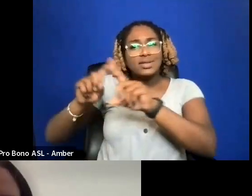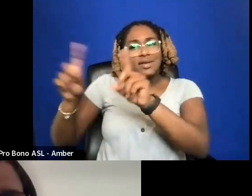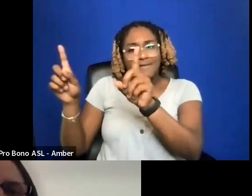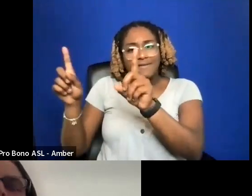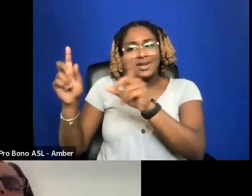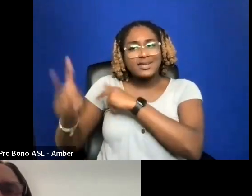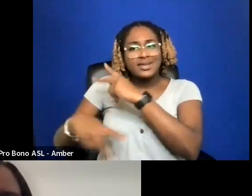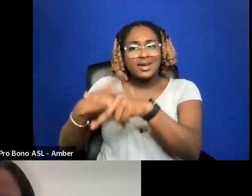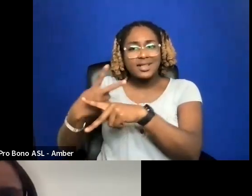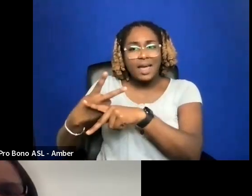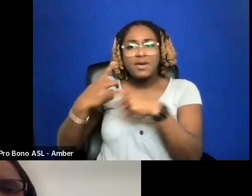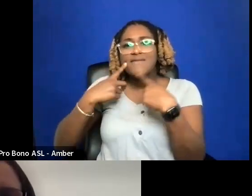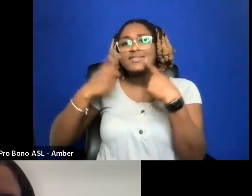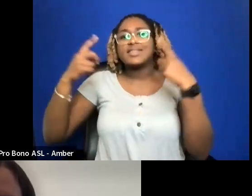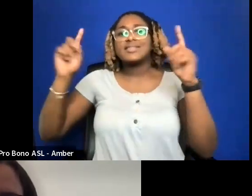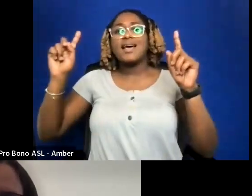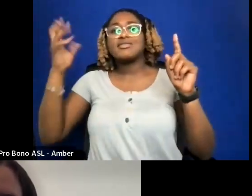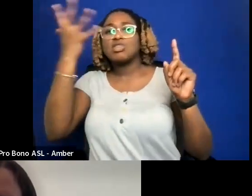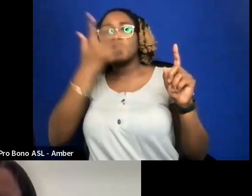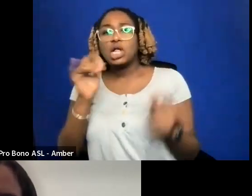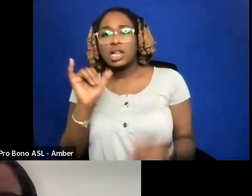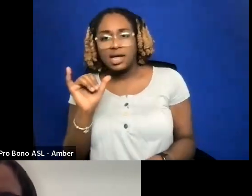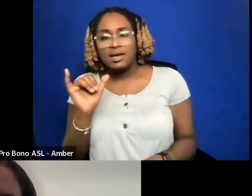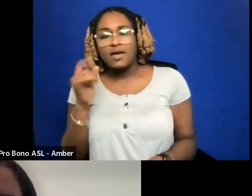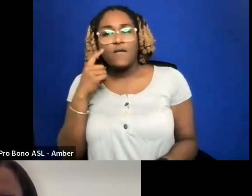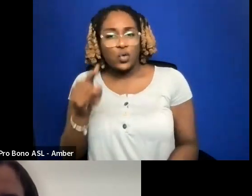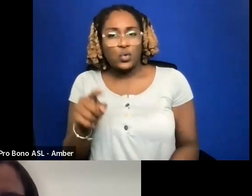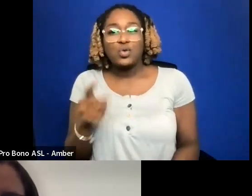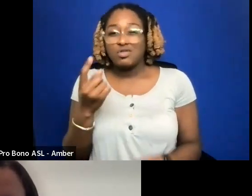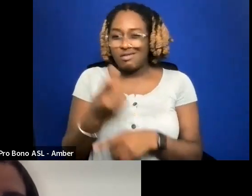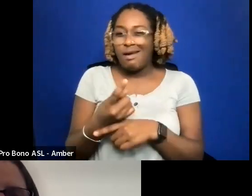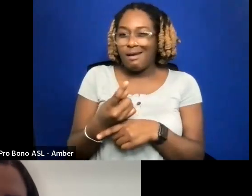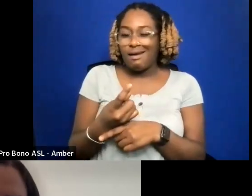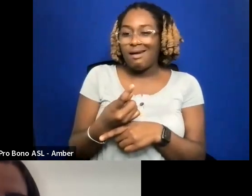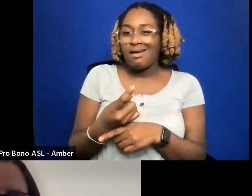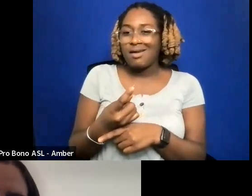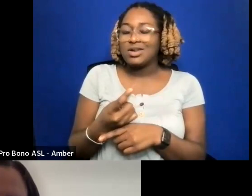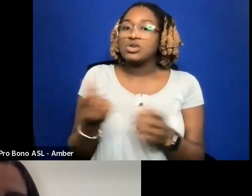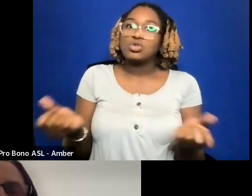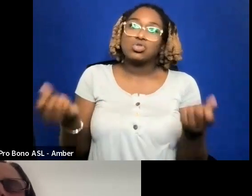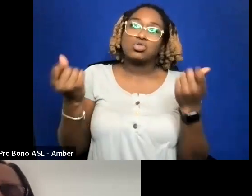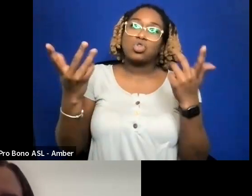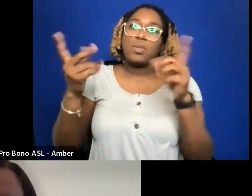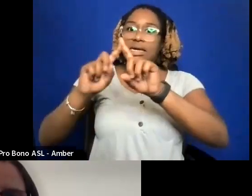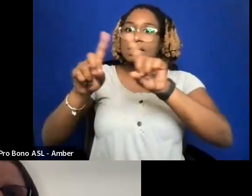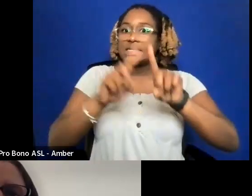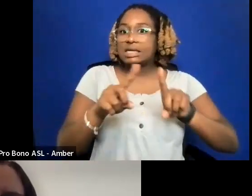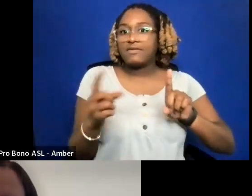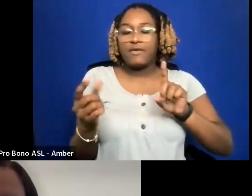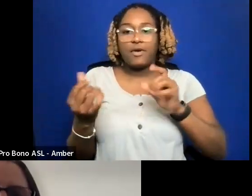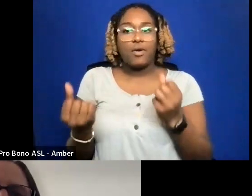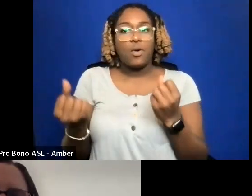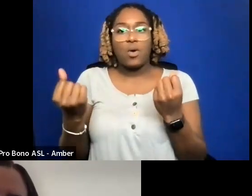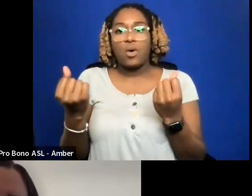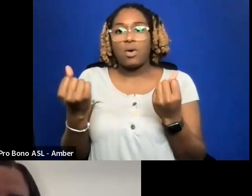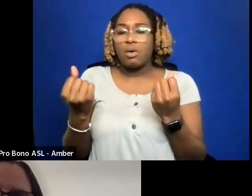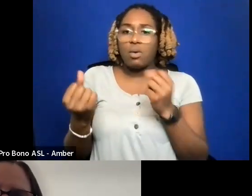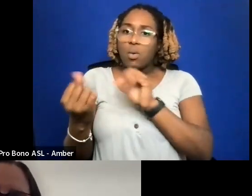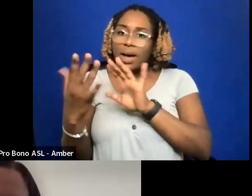LOOK LIKE FOR YOU RIGHT. BECAUSE THERE ARE SO MANY DIFFERENT WAS THAT WE CAN MEASURE OUR SUCCESS OR THE SUCCESS OF OUR FILM.